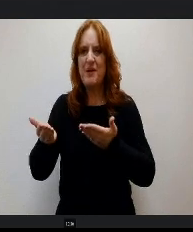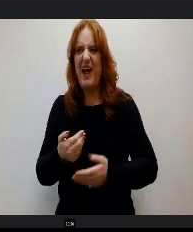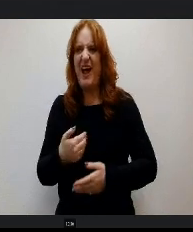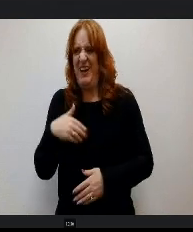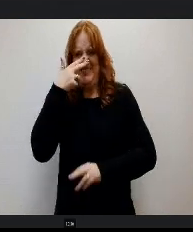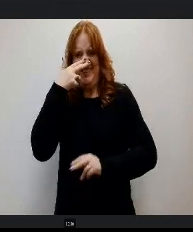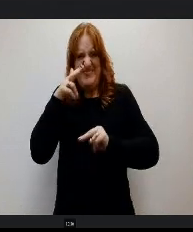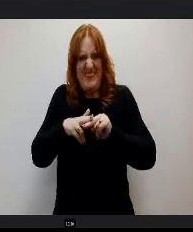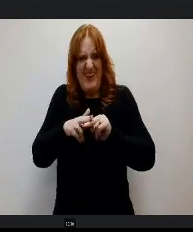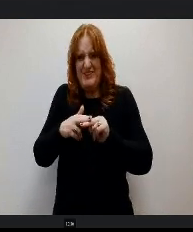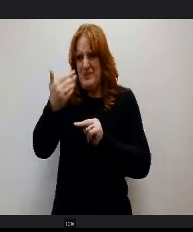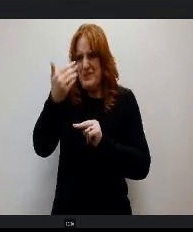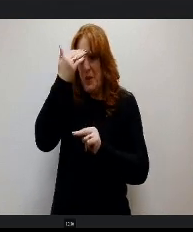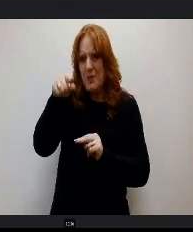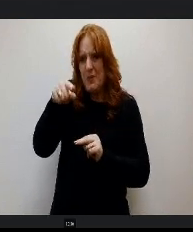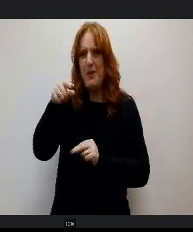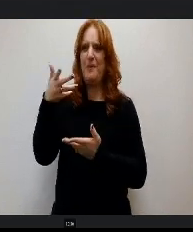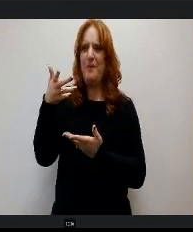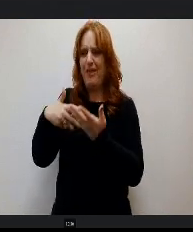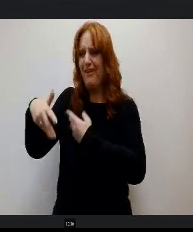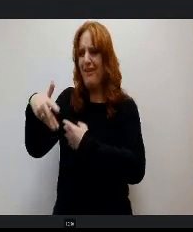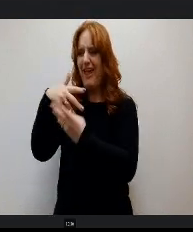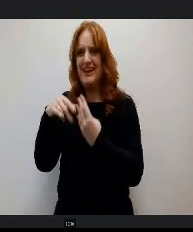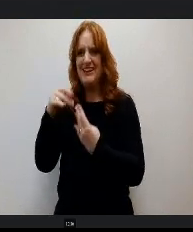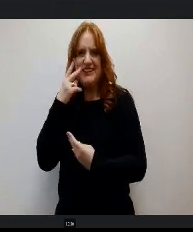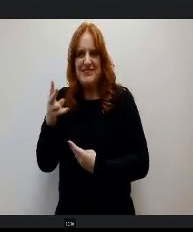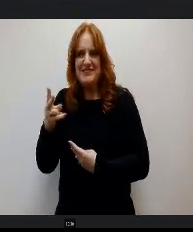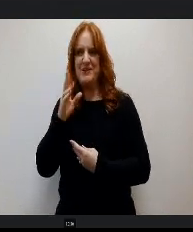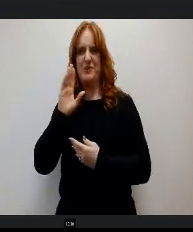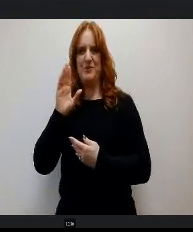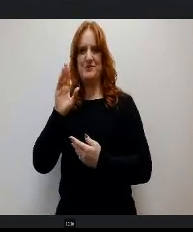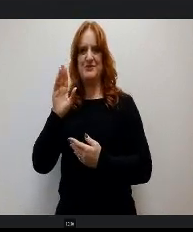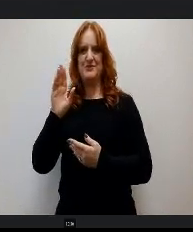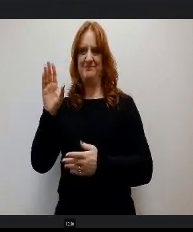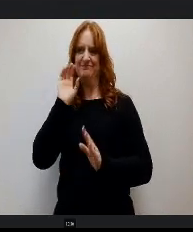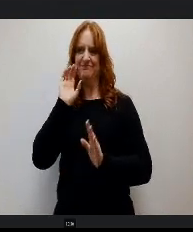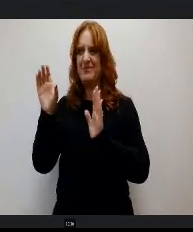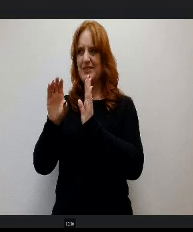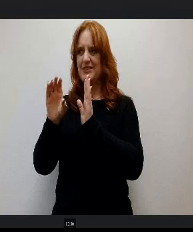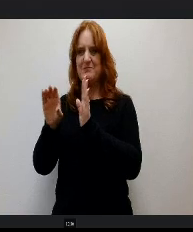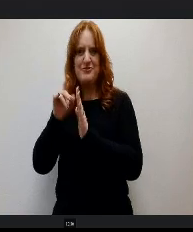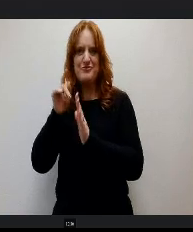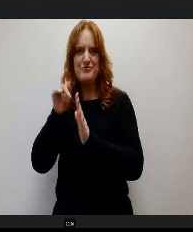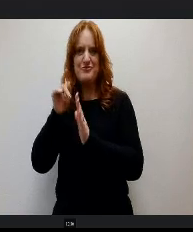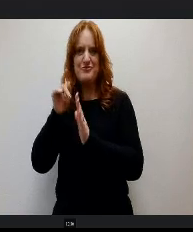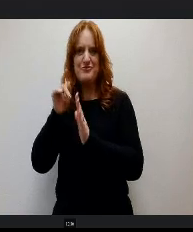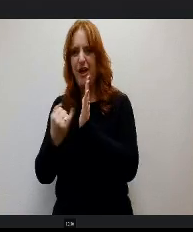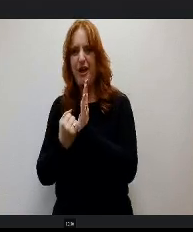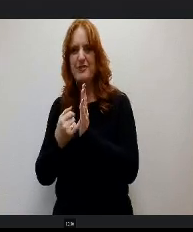know you and the amazing projects and just your service with our students. I'd love for you to just talk about your journey